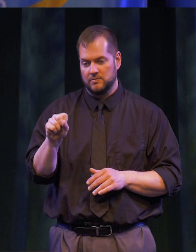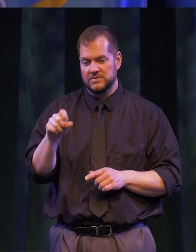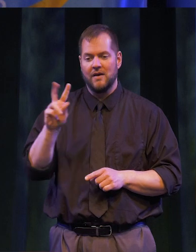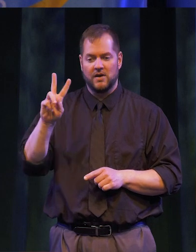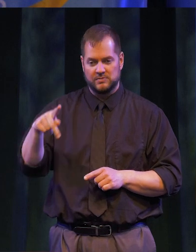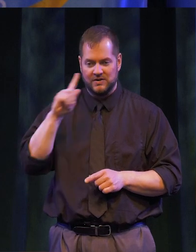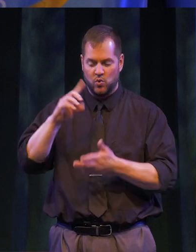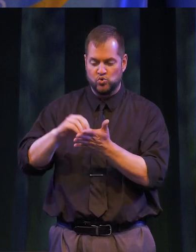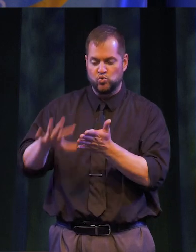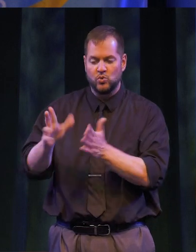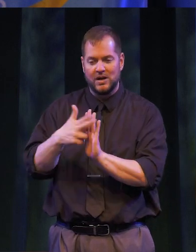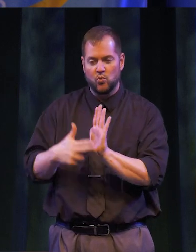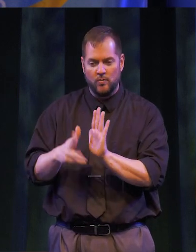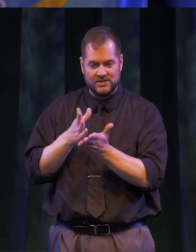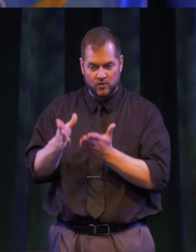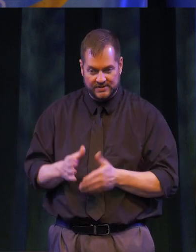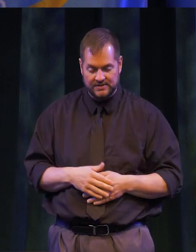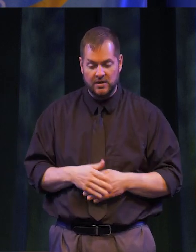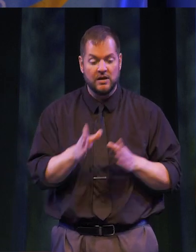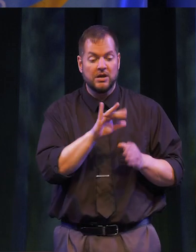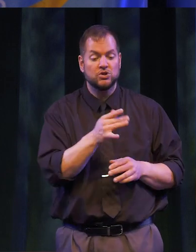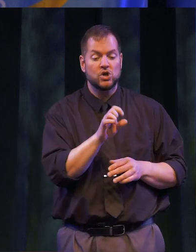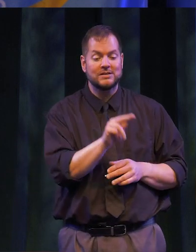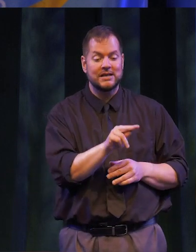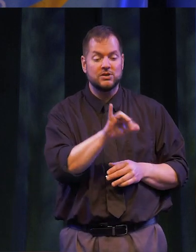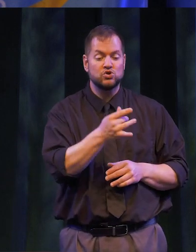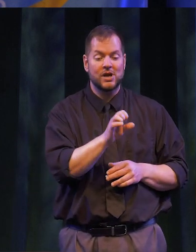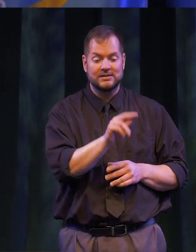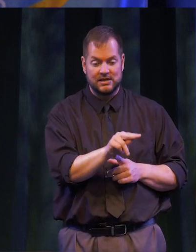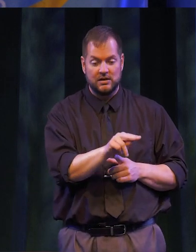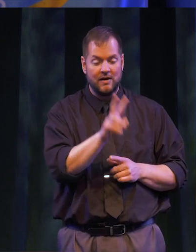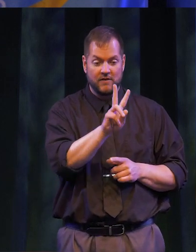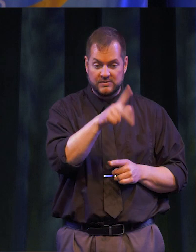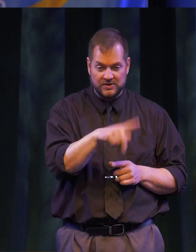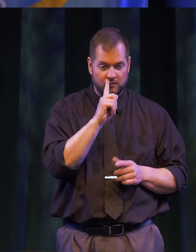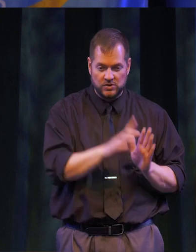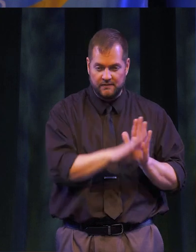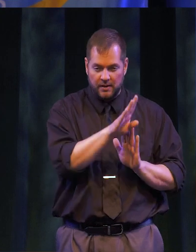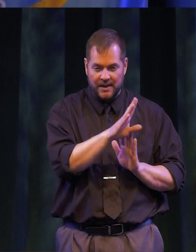PRESIDENT FOR STUDENT AND ENROLLMENT SERVICES, MR. JUSTIN JOHNSTON, VICE PRESIDENT FOR DEVELOPMENT